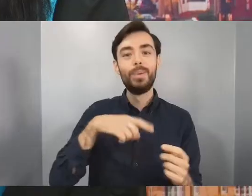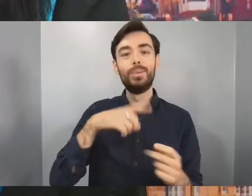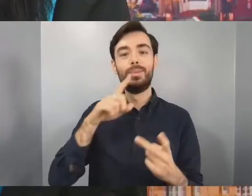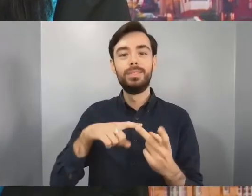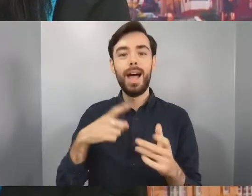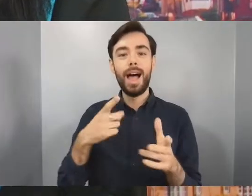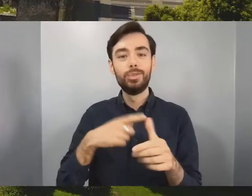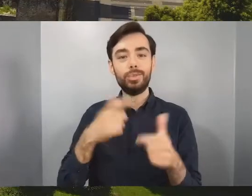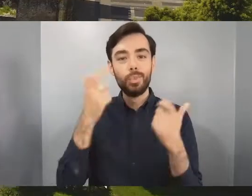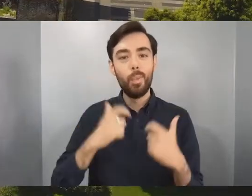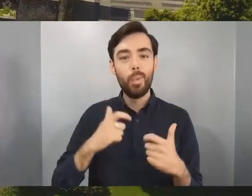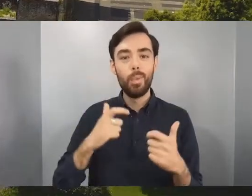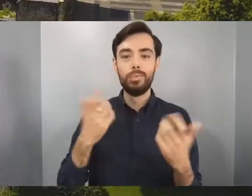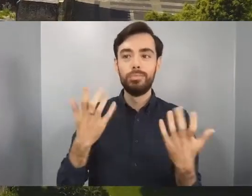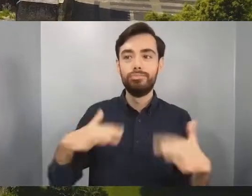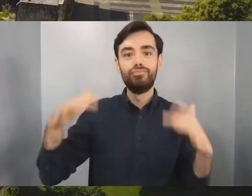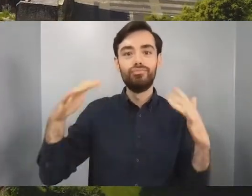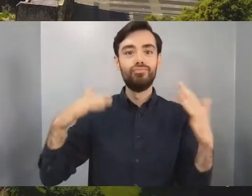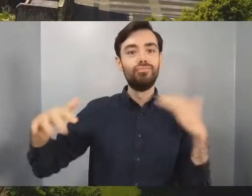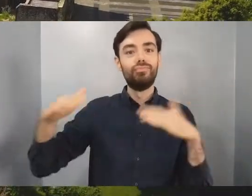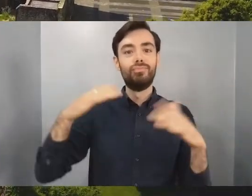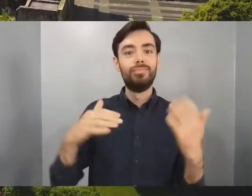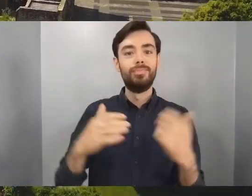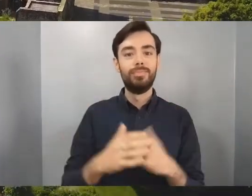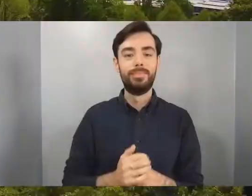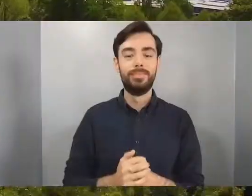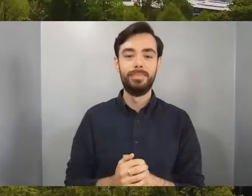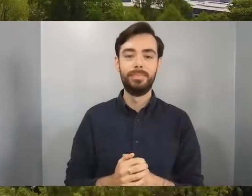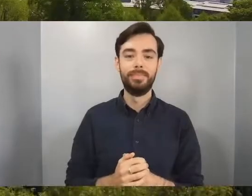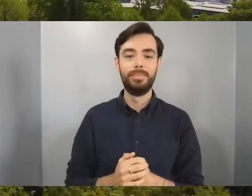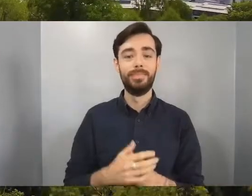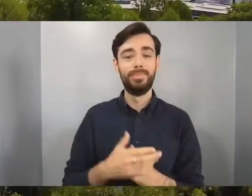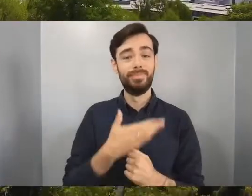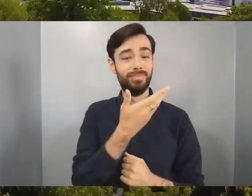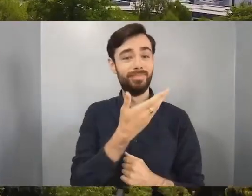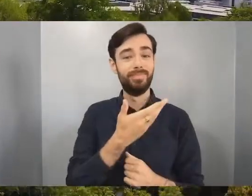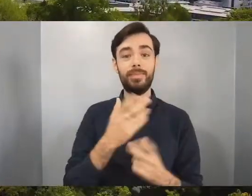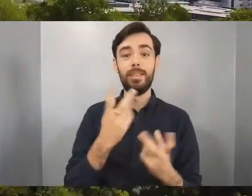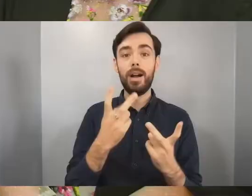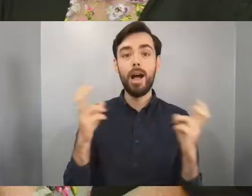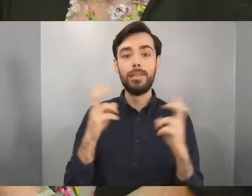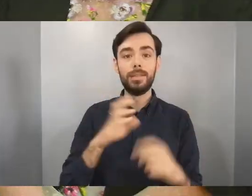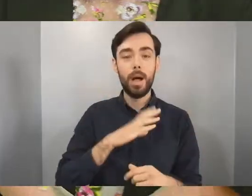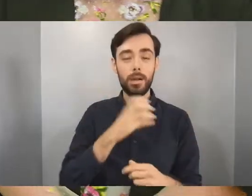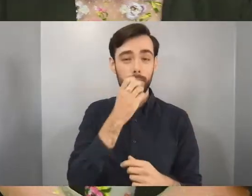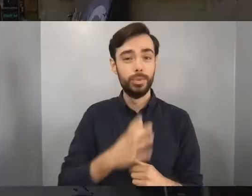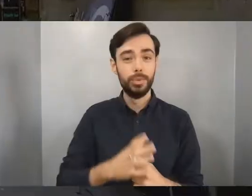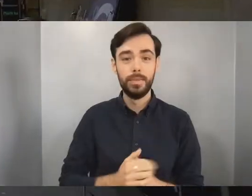Castle Park is such a nice and pretty place. Cabot Tower St Nick's Market